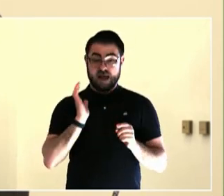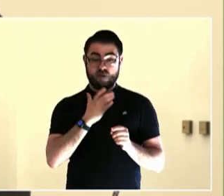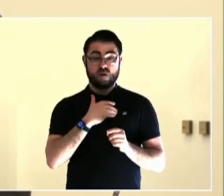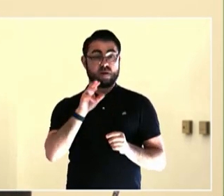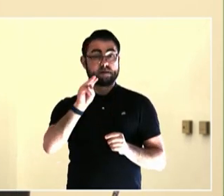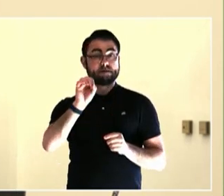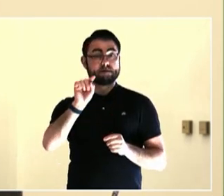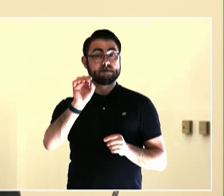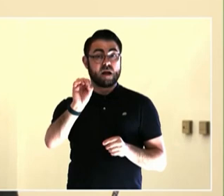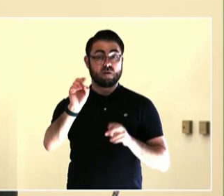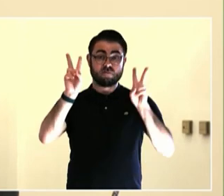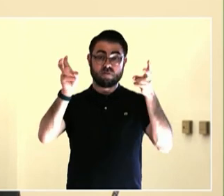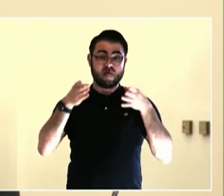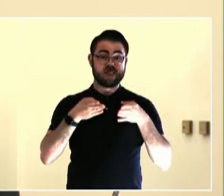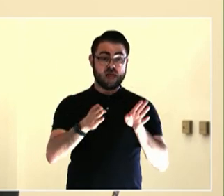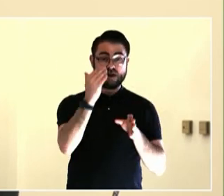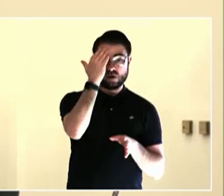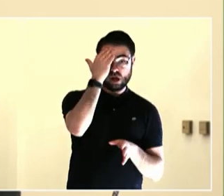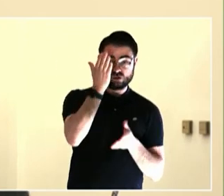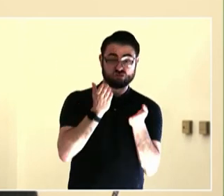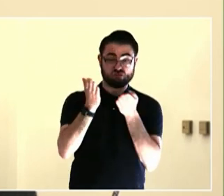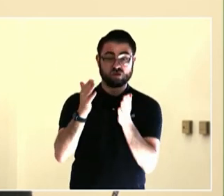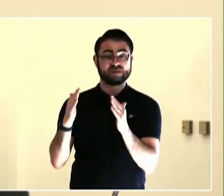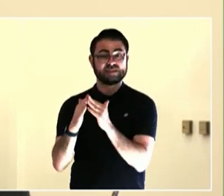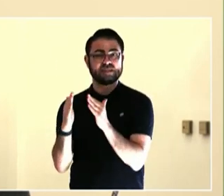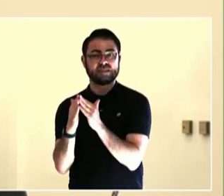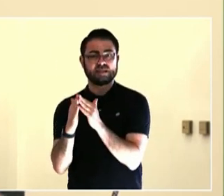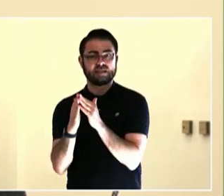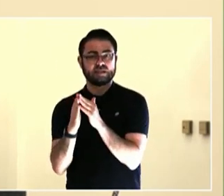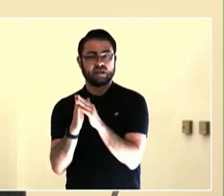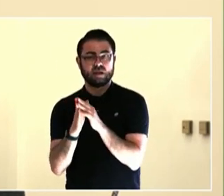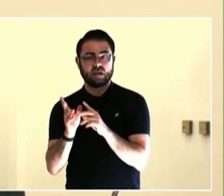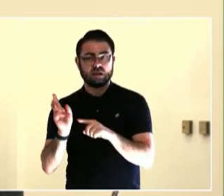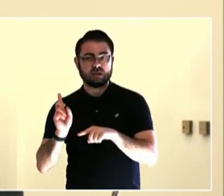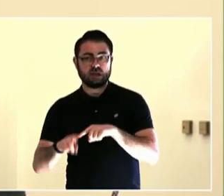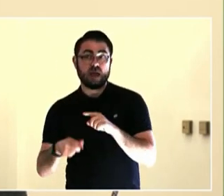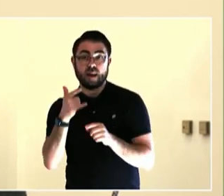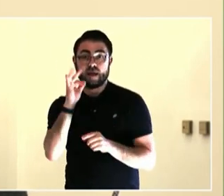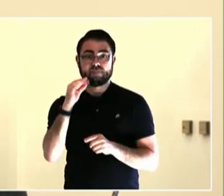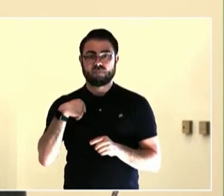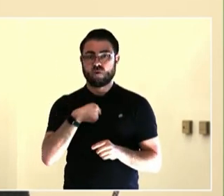A lot of people like to use the phrase, "youth are our future,"